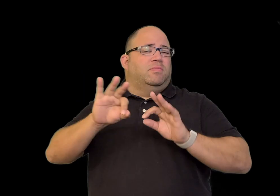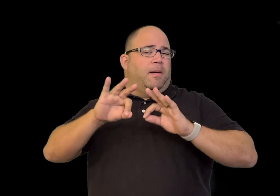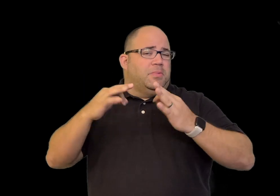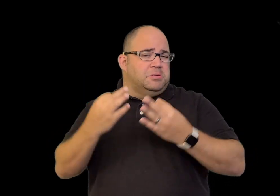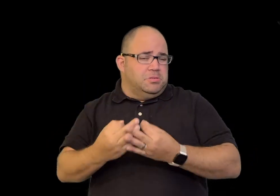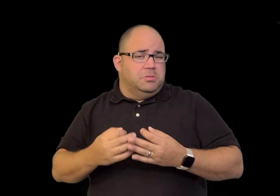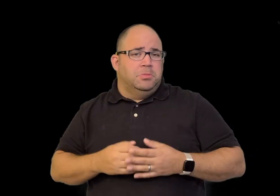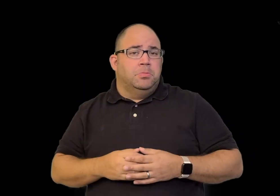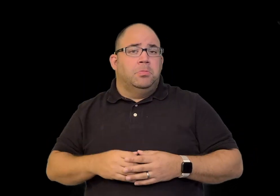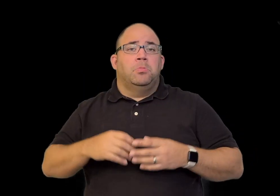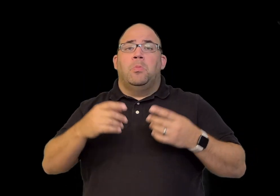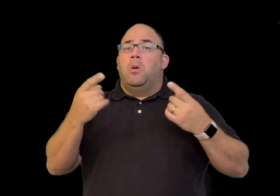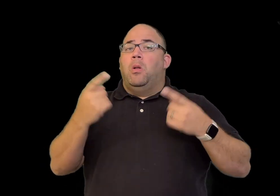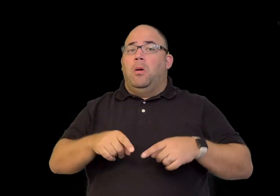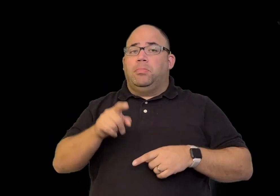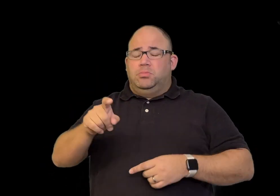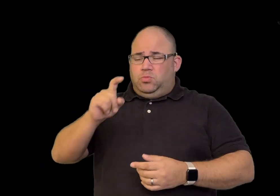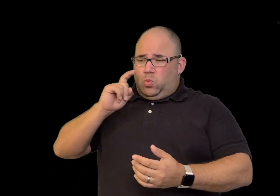was visiting family.